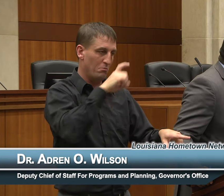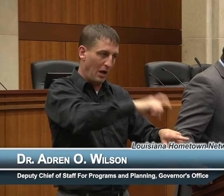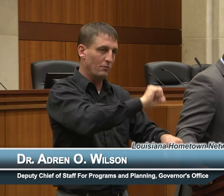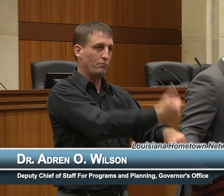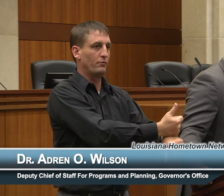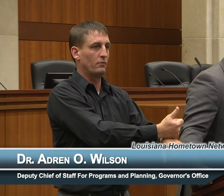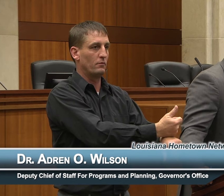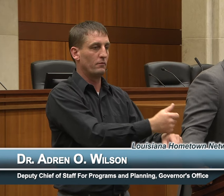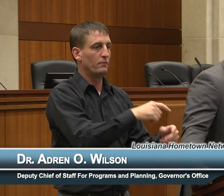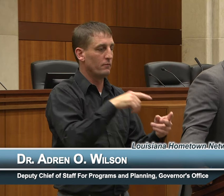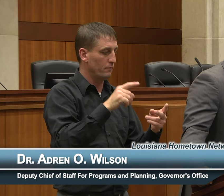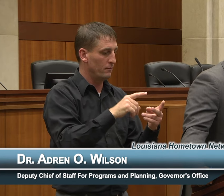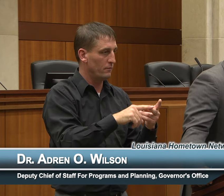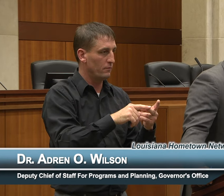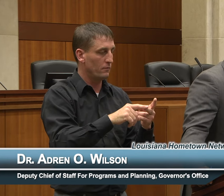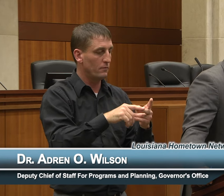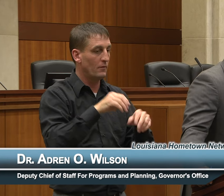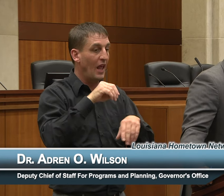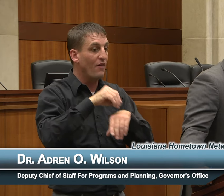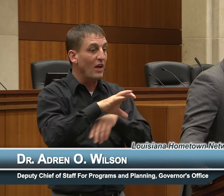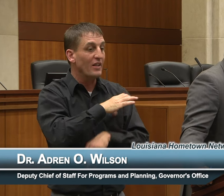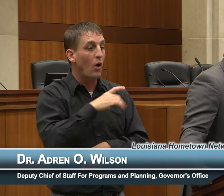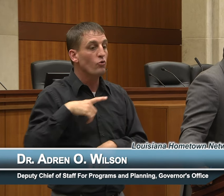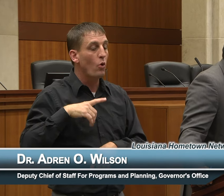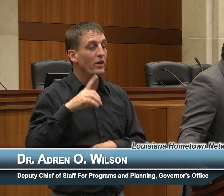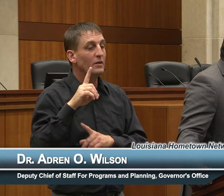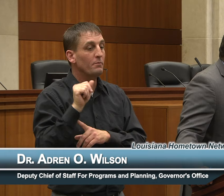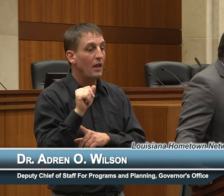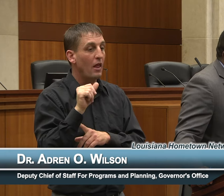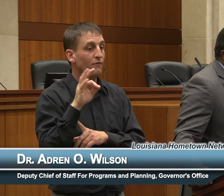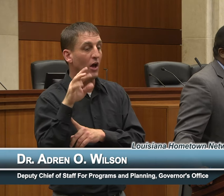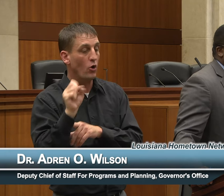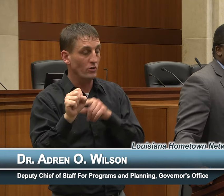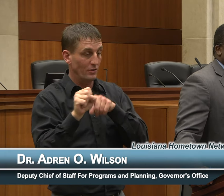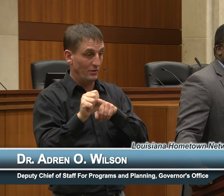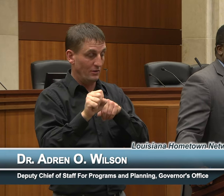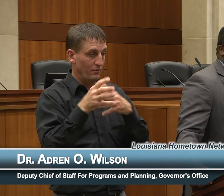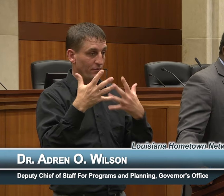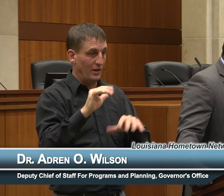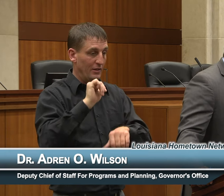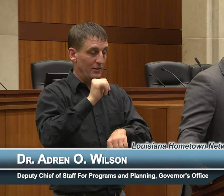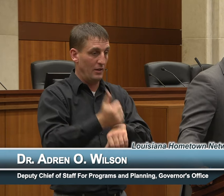Council on Disability Affairs has established the accessibility committee